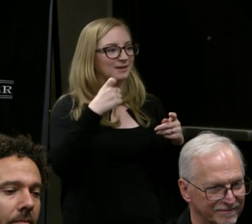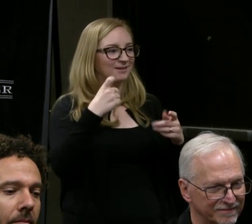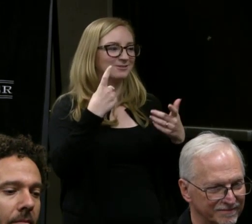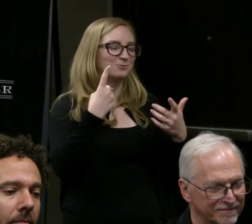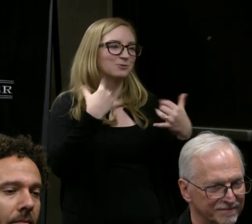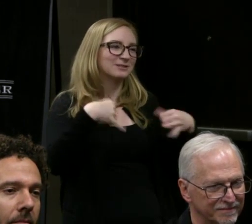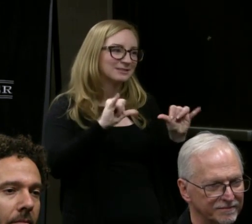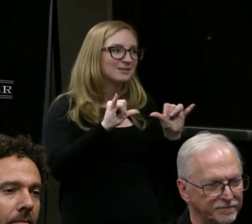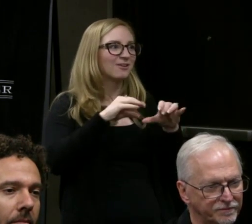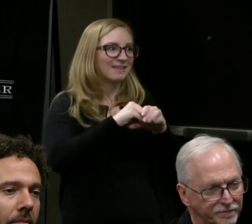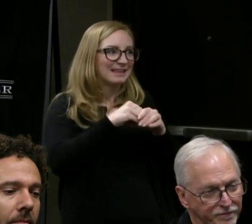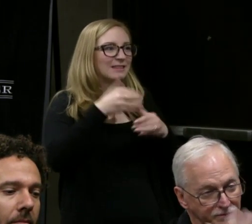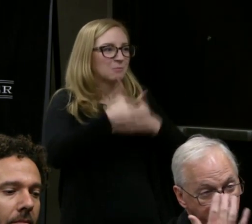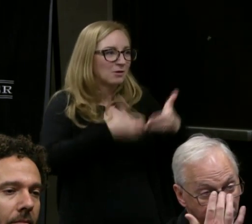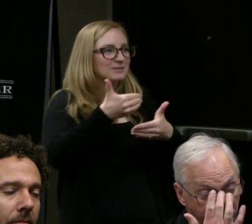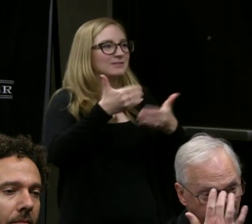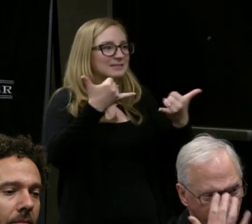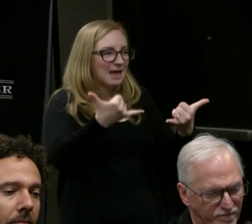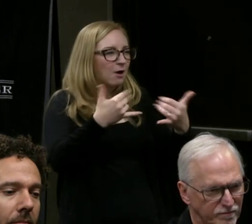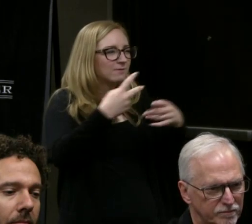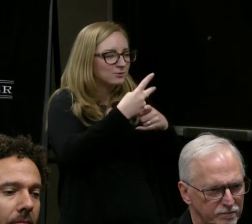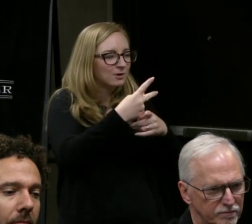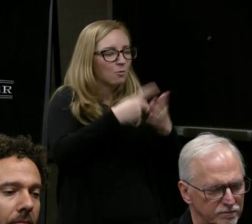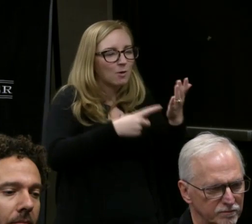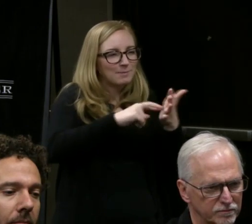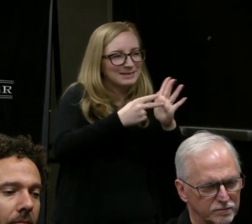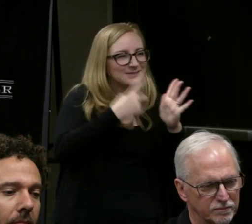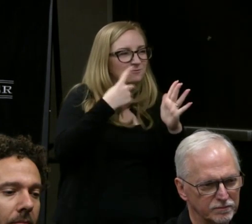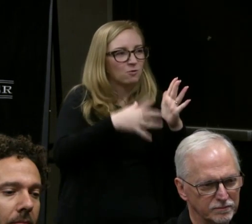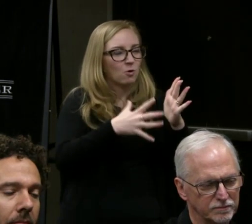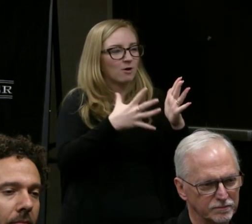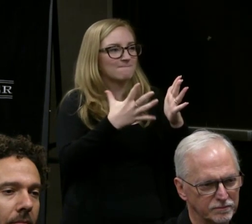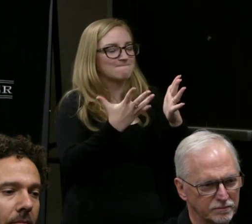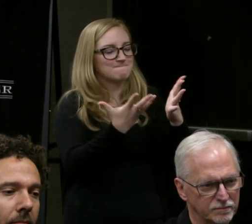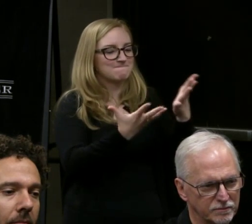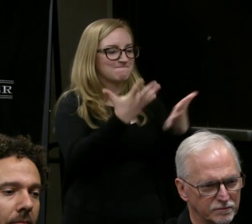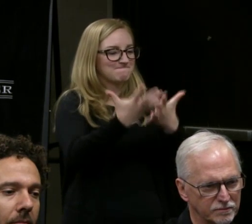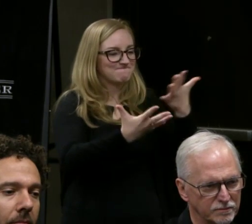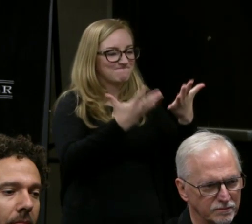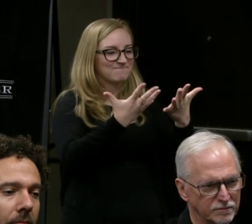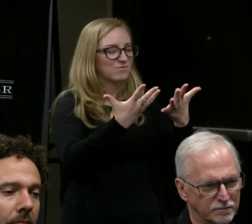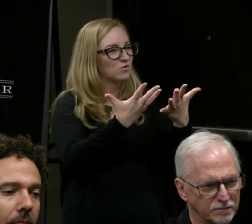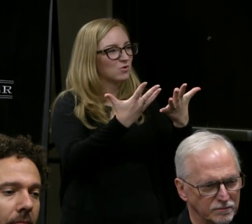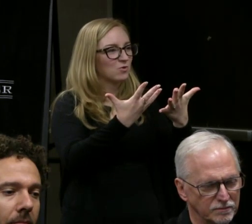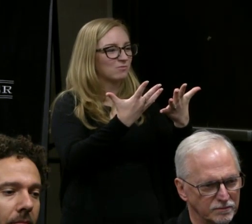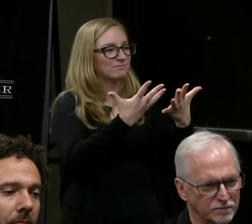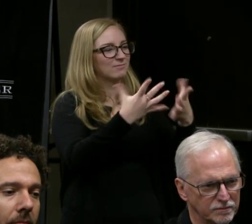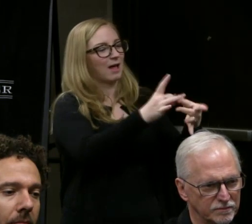of figuring out what that means to work with deaf artists